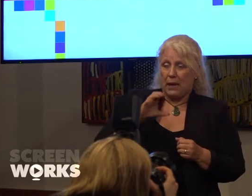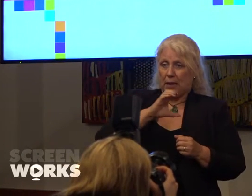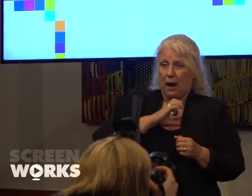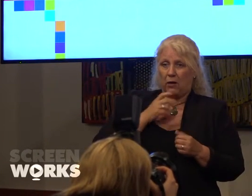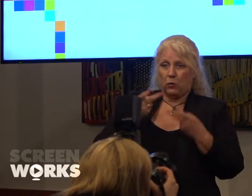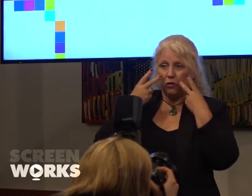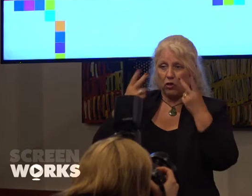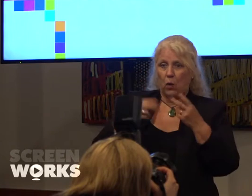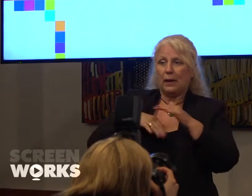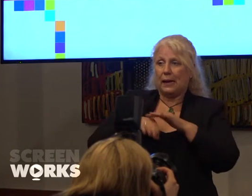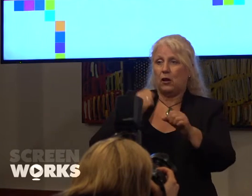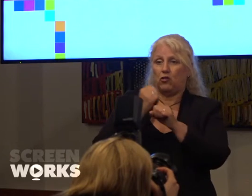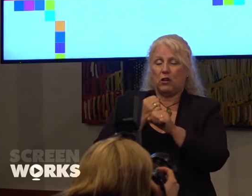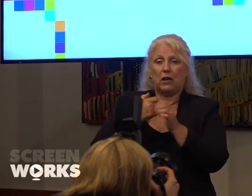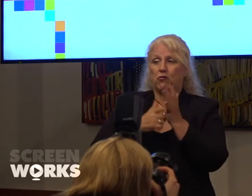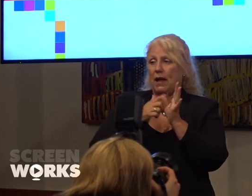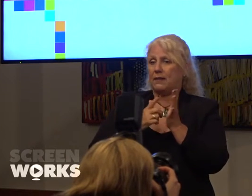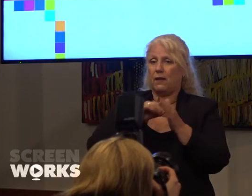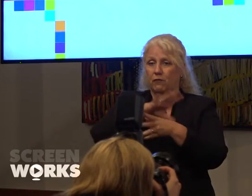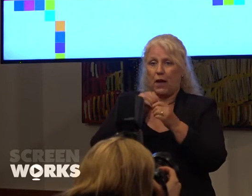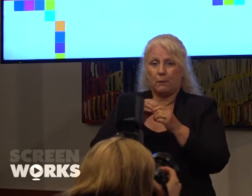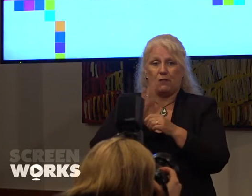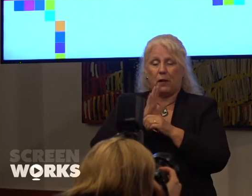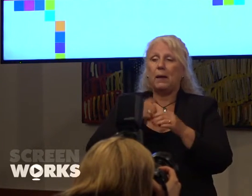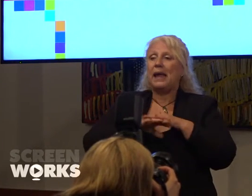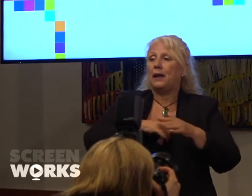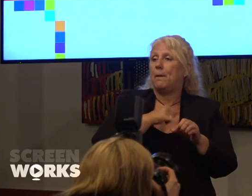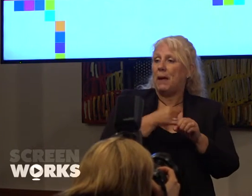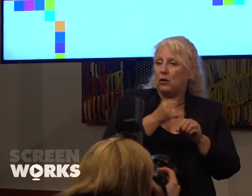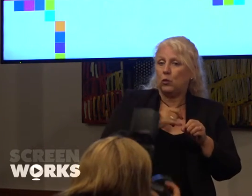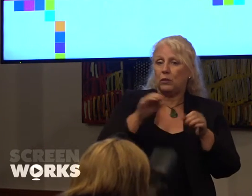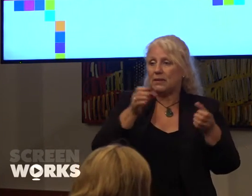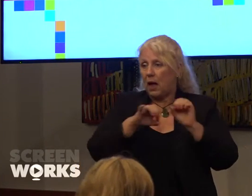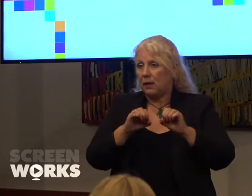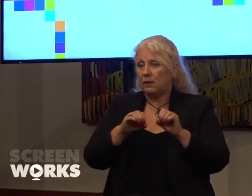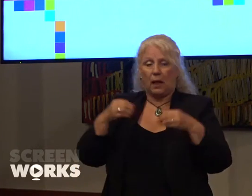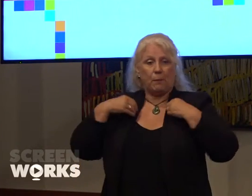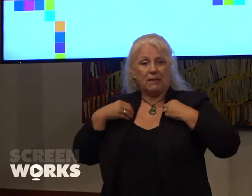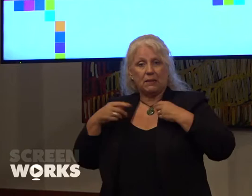family film in the field of medical science, as a business leader, in law or